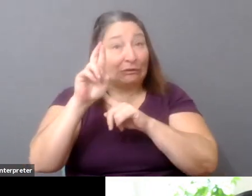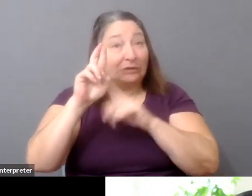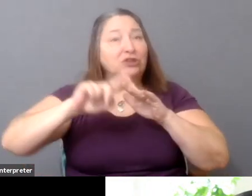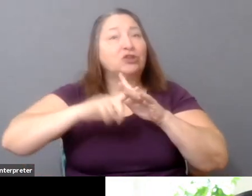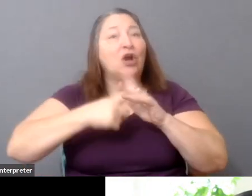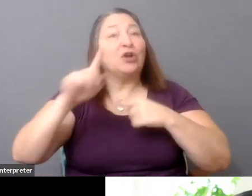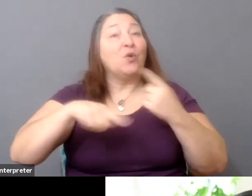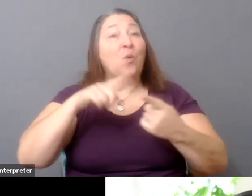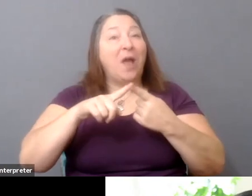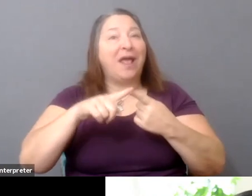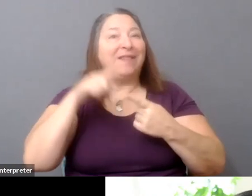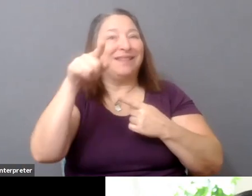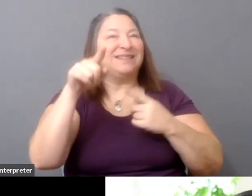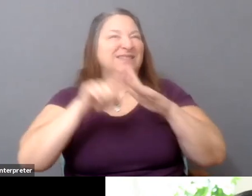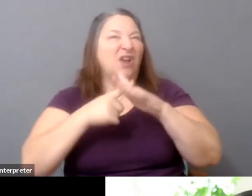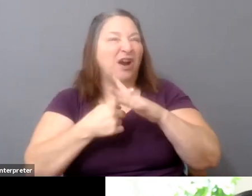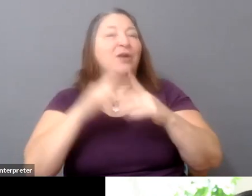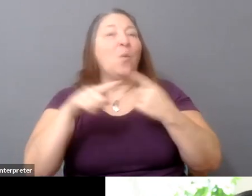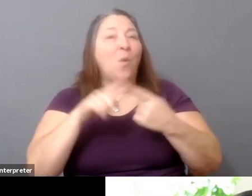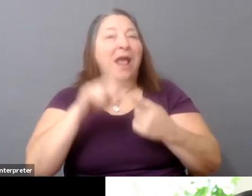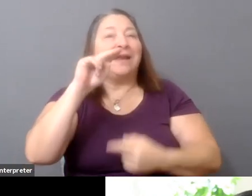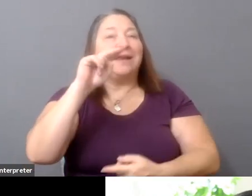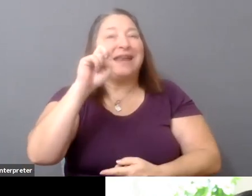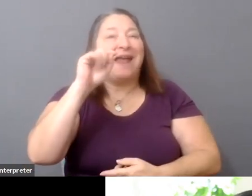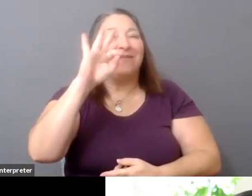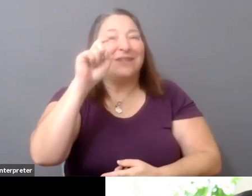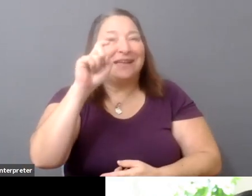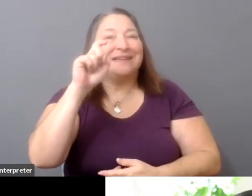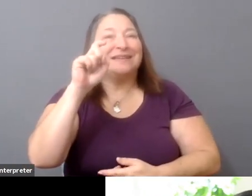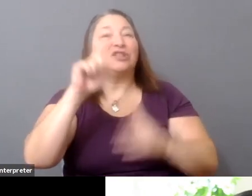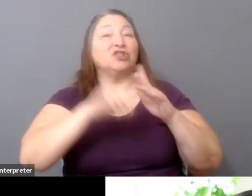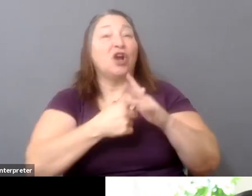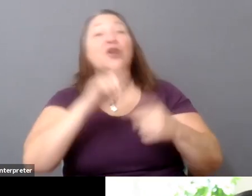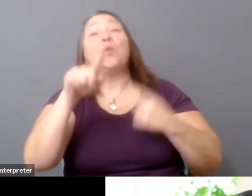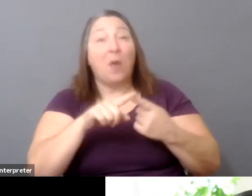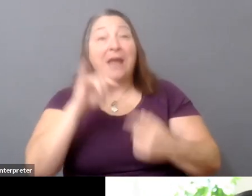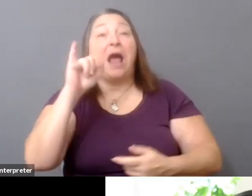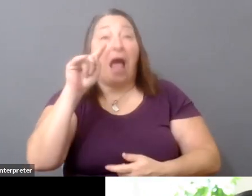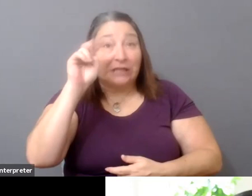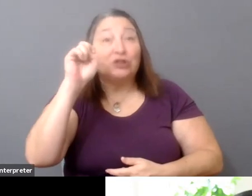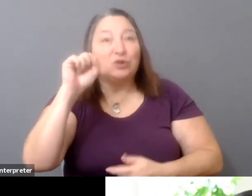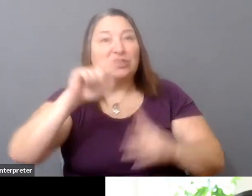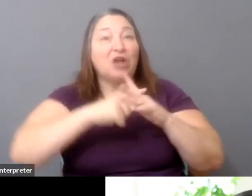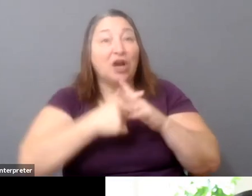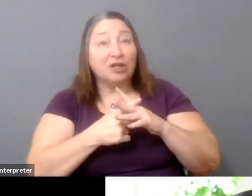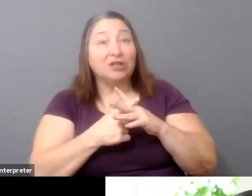started, when Netflix started, when iTunes started. And there were companies that would aggregate bundle content,